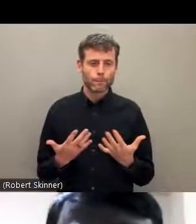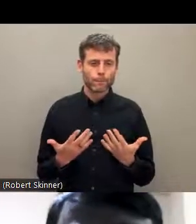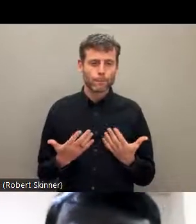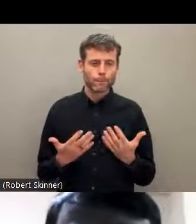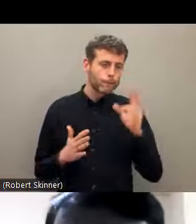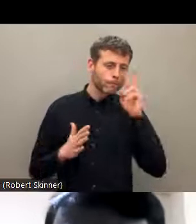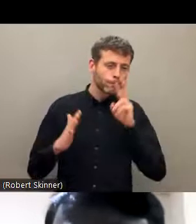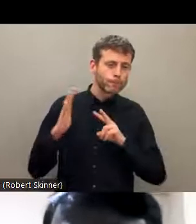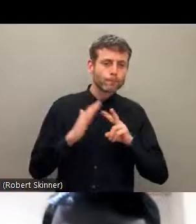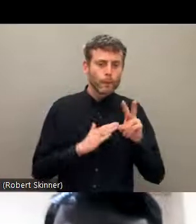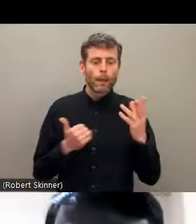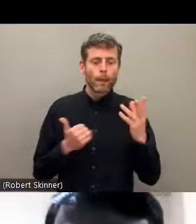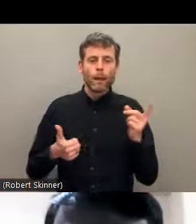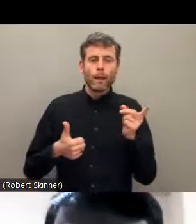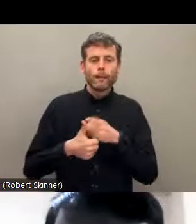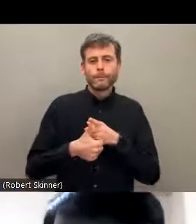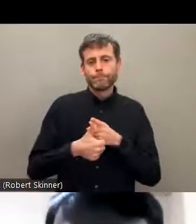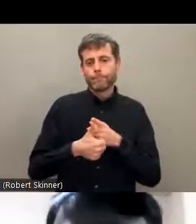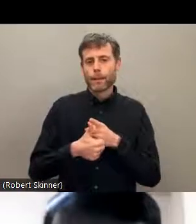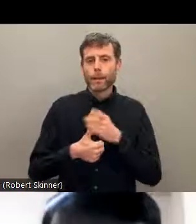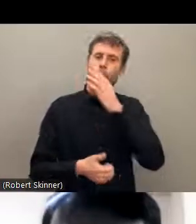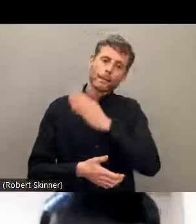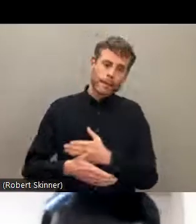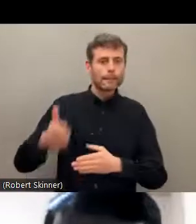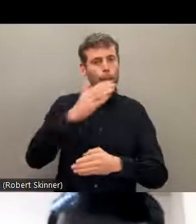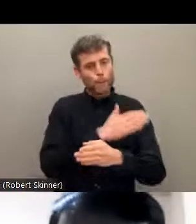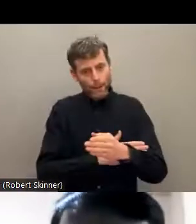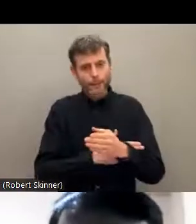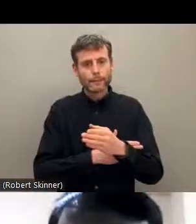been able to realize. Disability, we know there is a huge diversity within